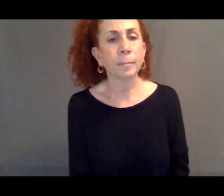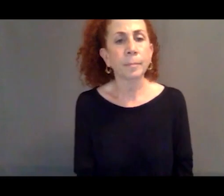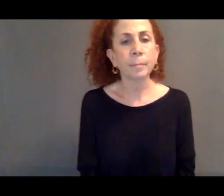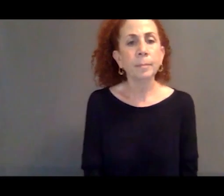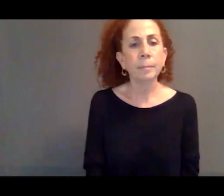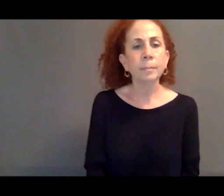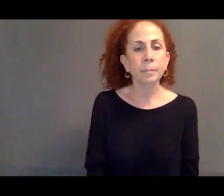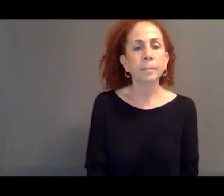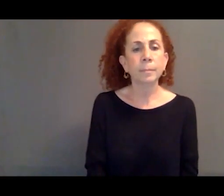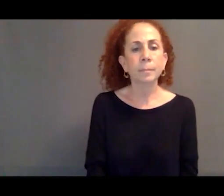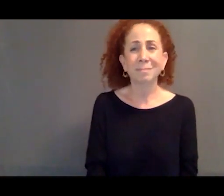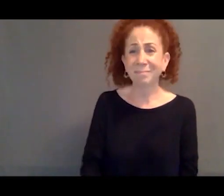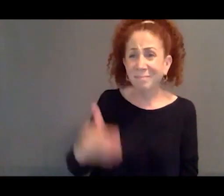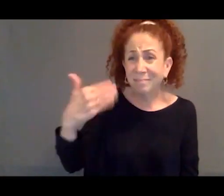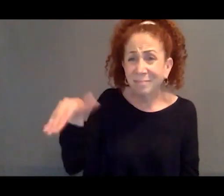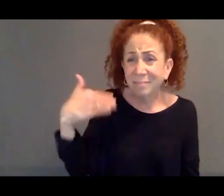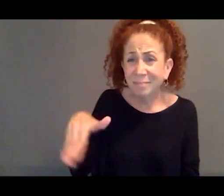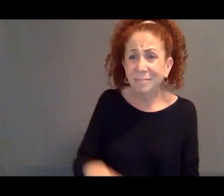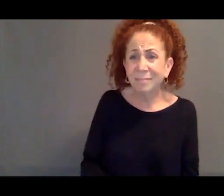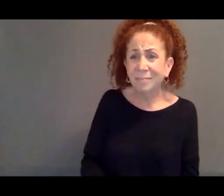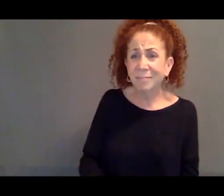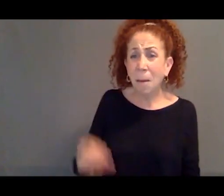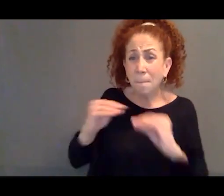So imagine over two million people asking